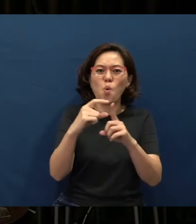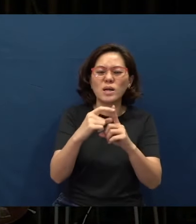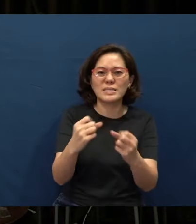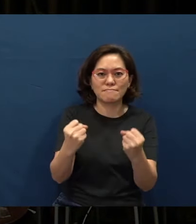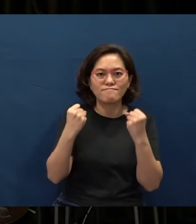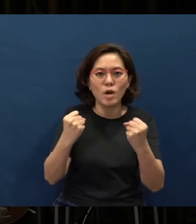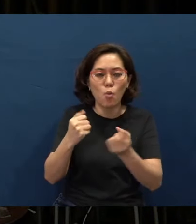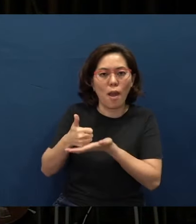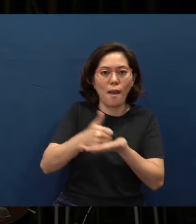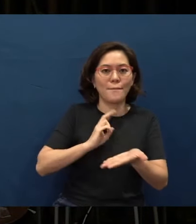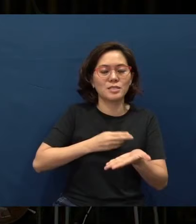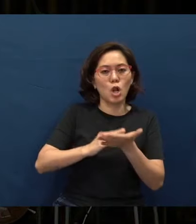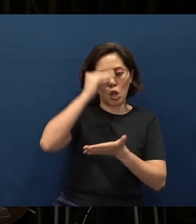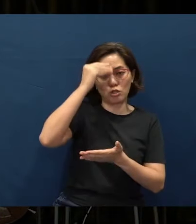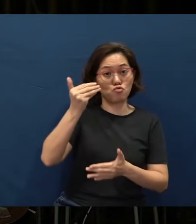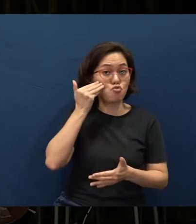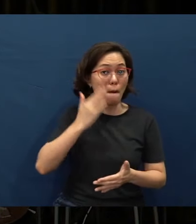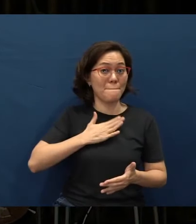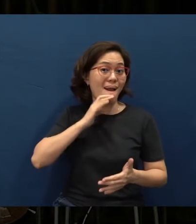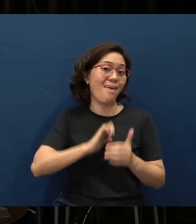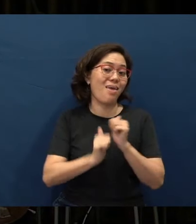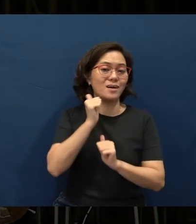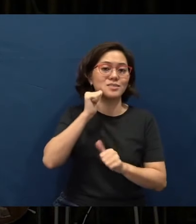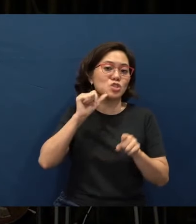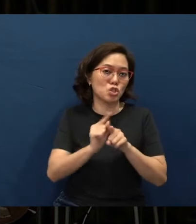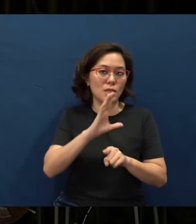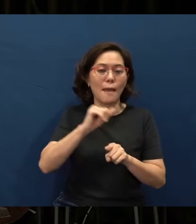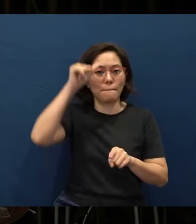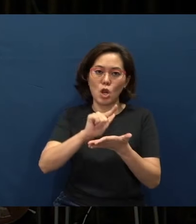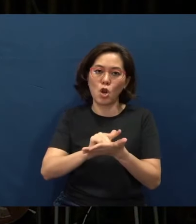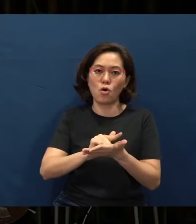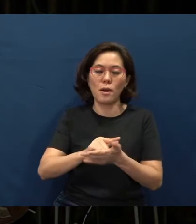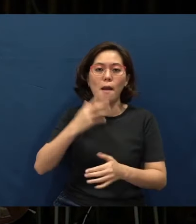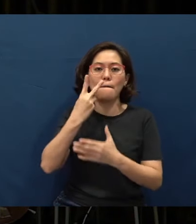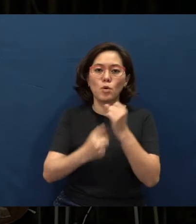You know, my eldest sister and my brother-in-law are both deaf,